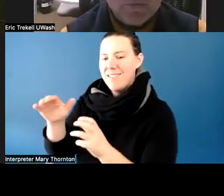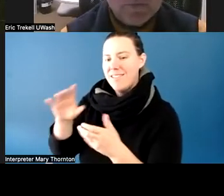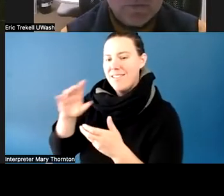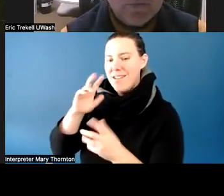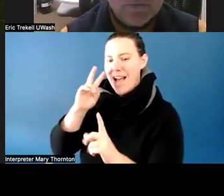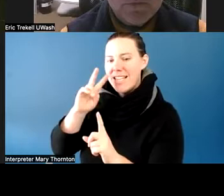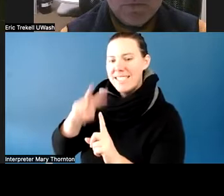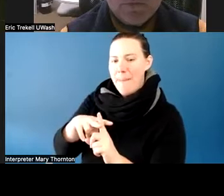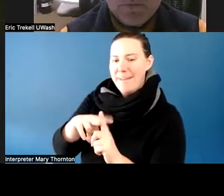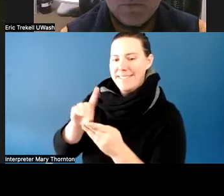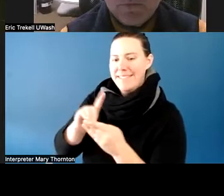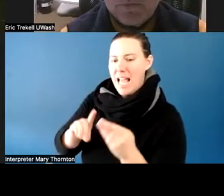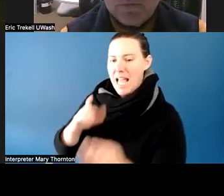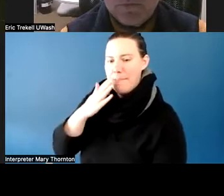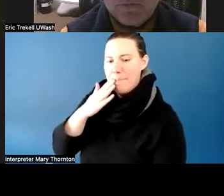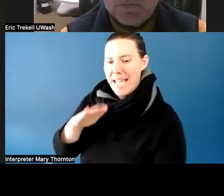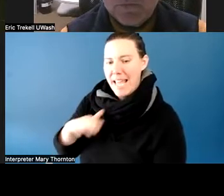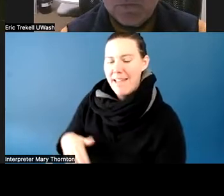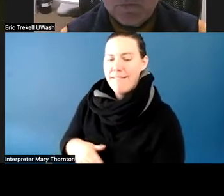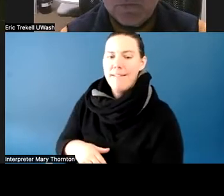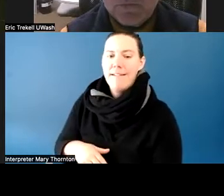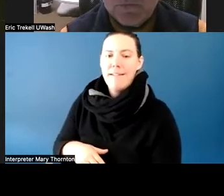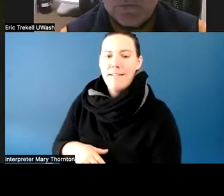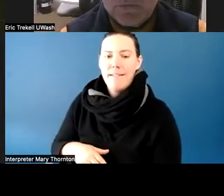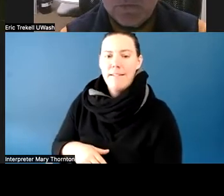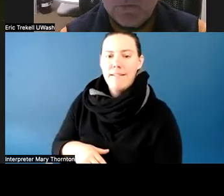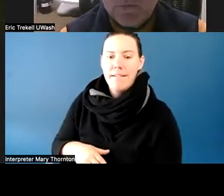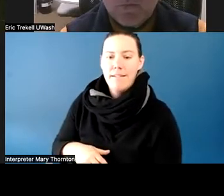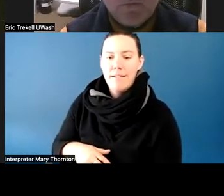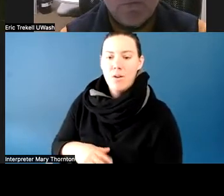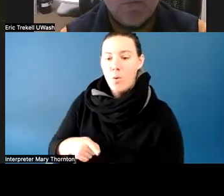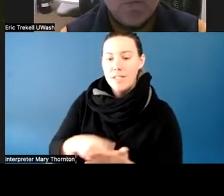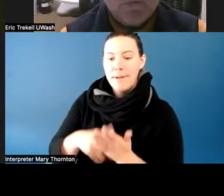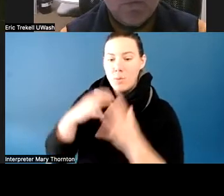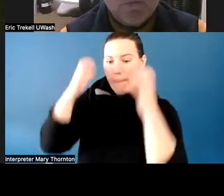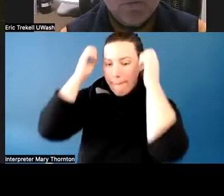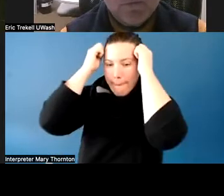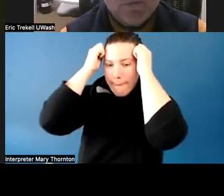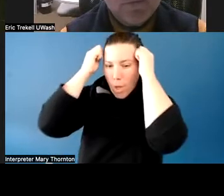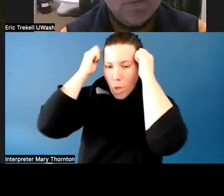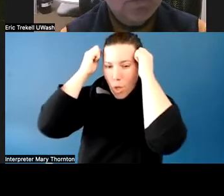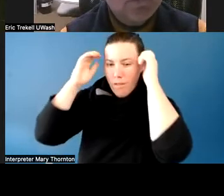They would sometimes pull on their hair, being on the table,